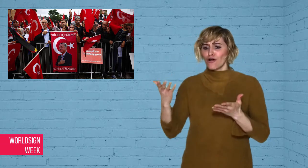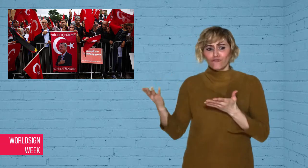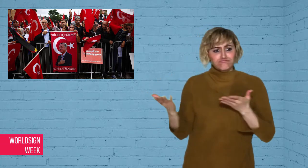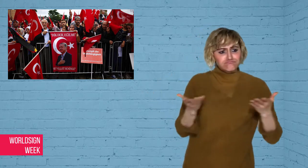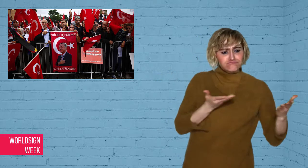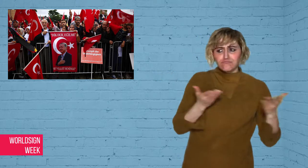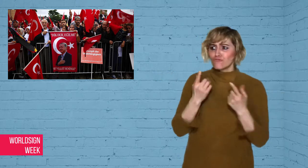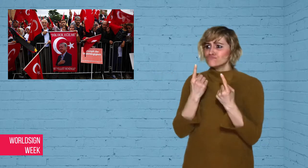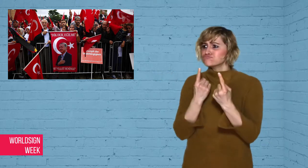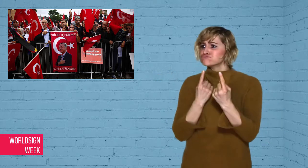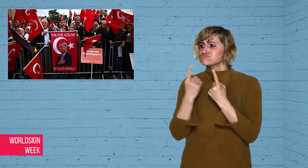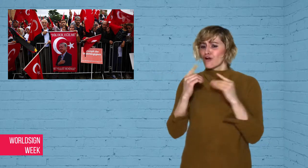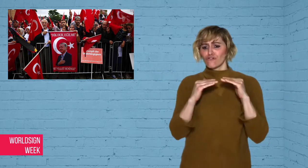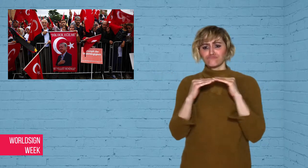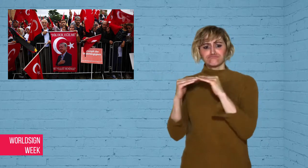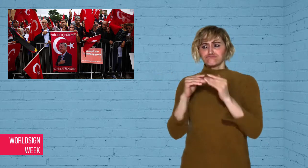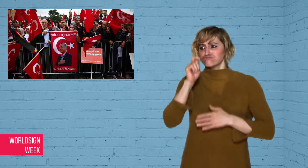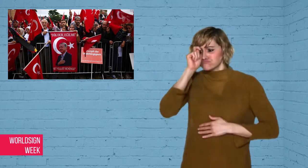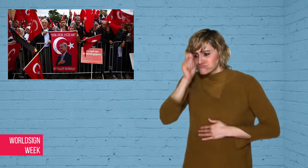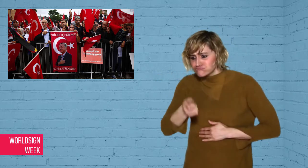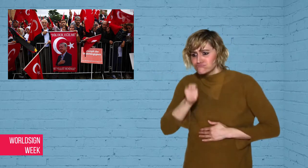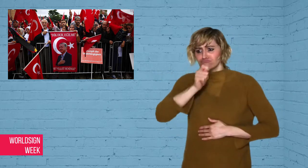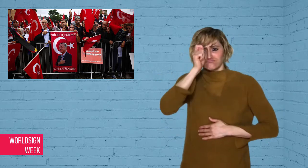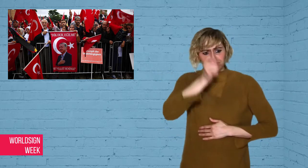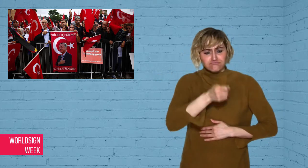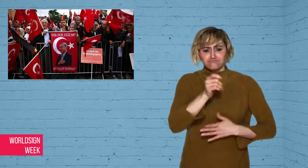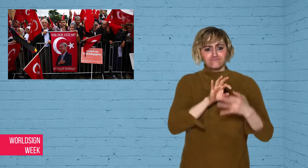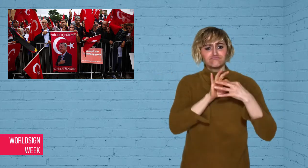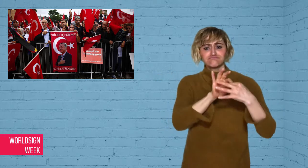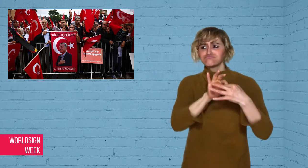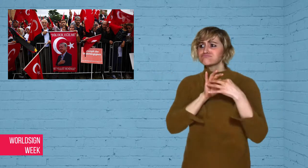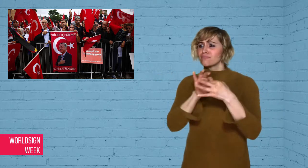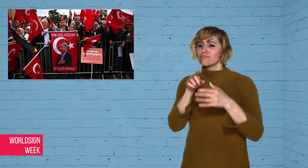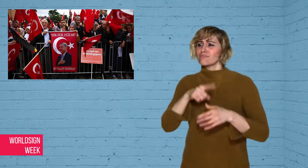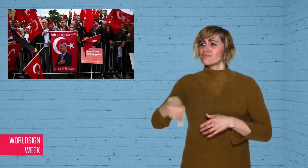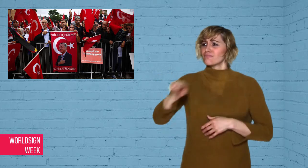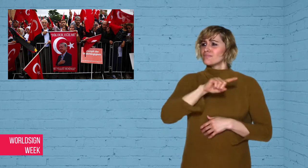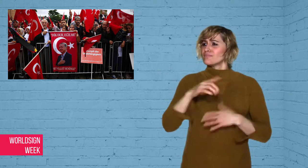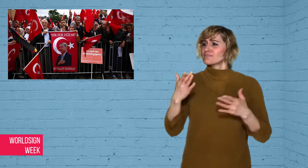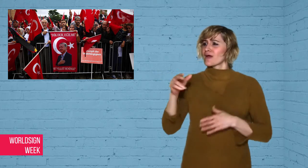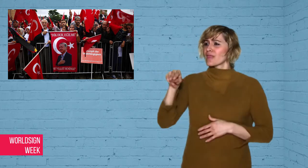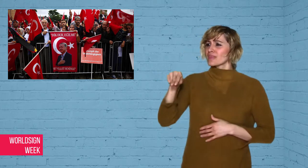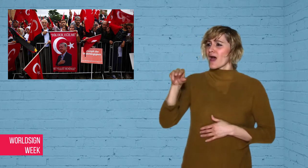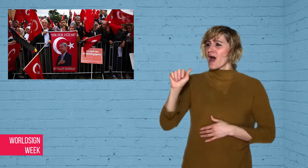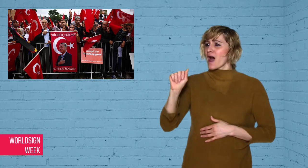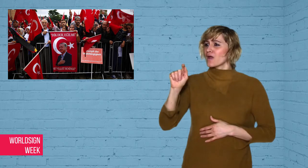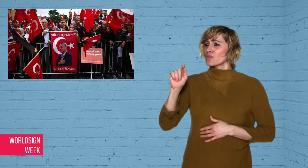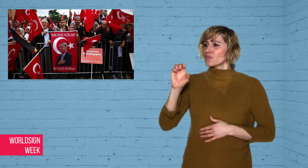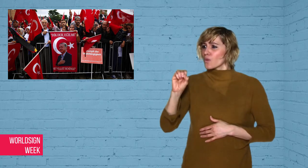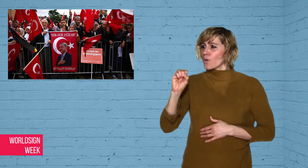diplomatic relations with his country’s